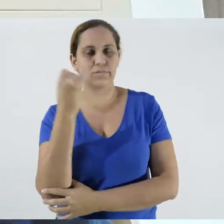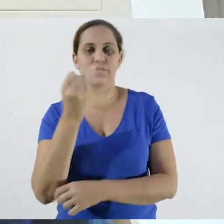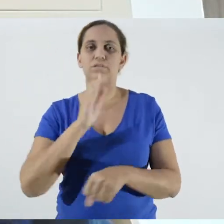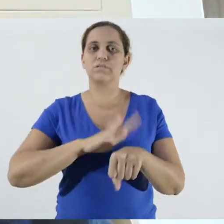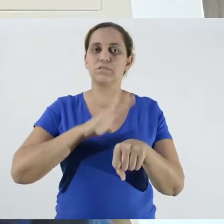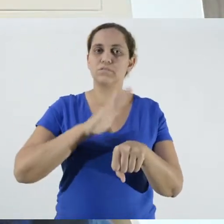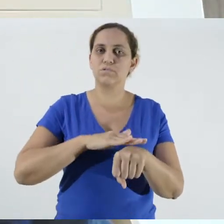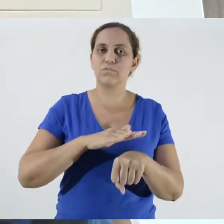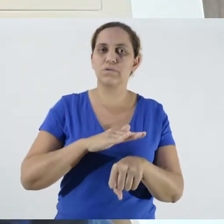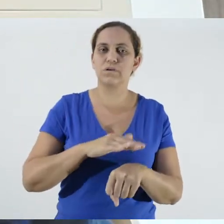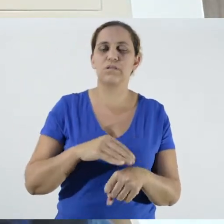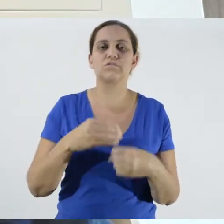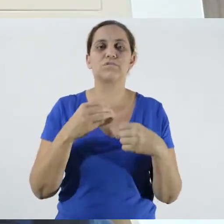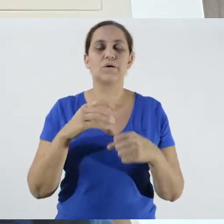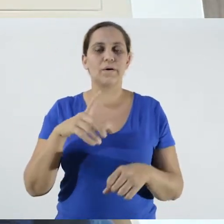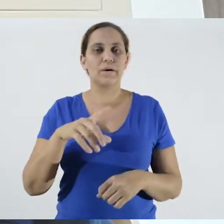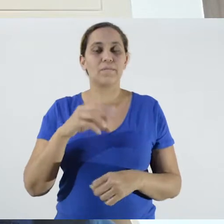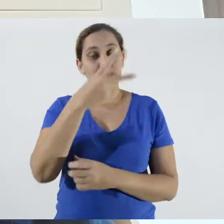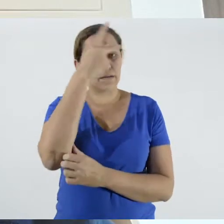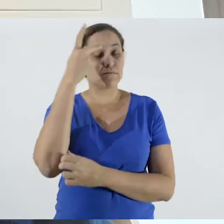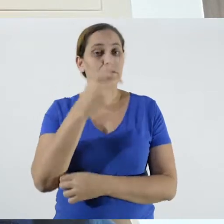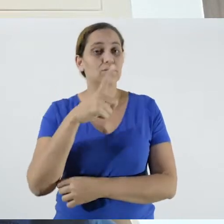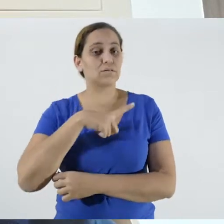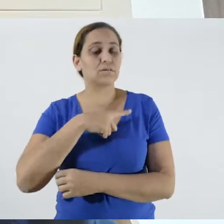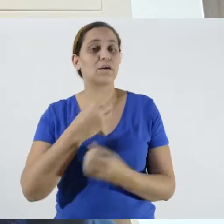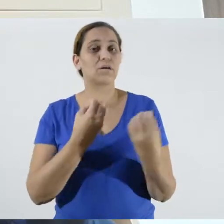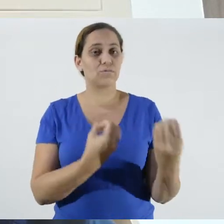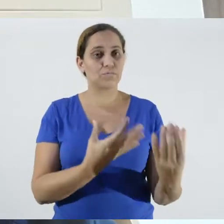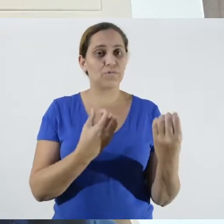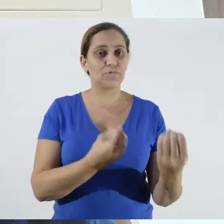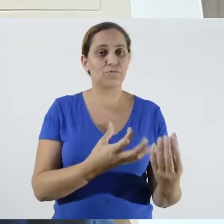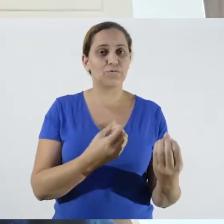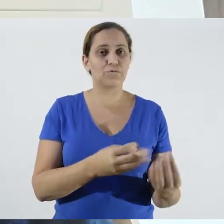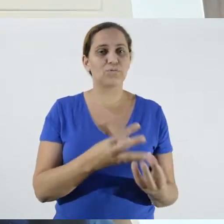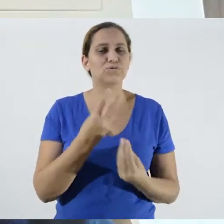bring quality information to that person, not only to the rural